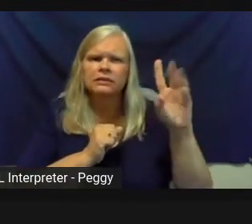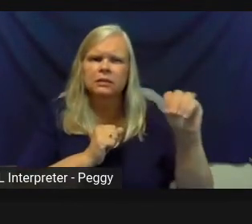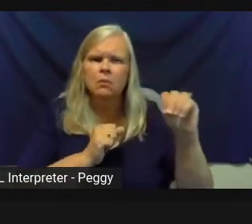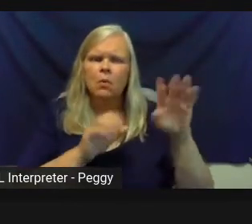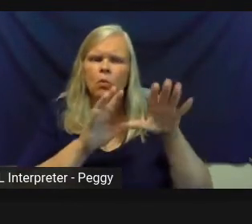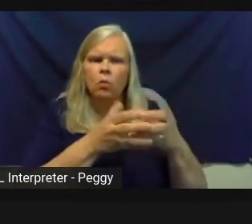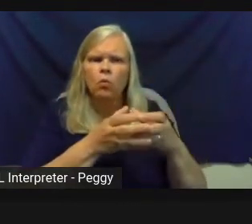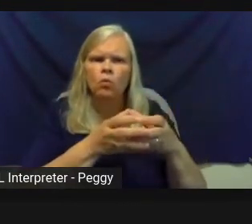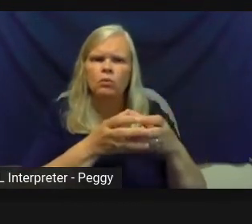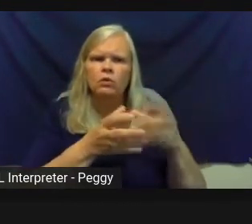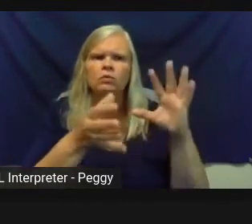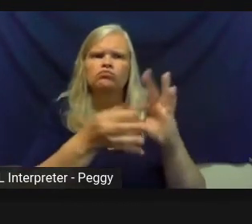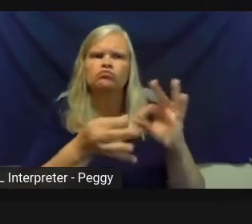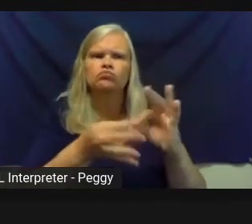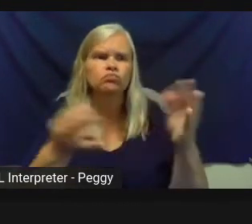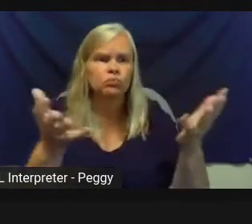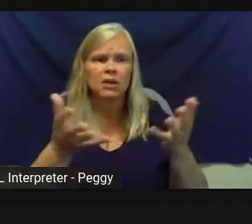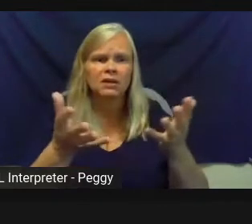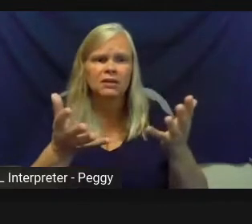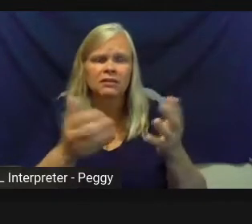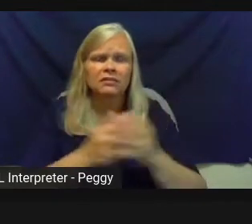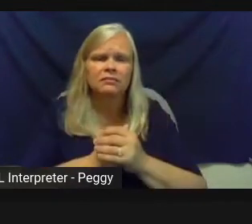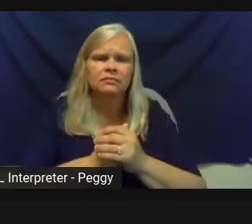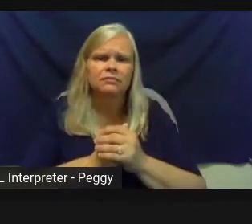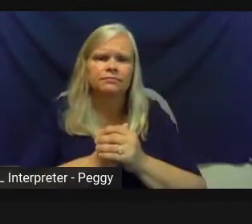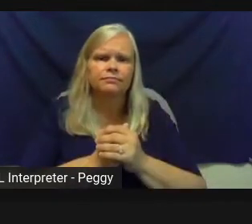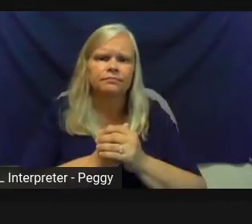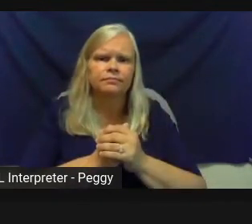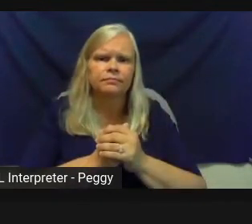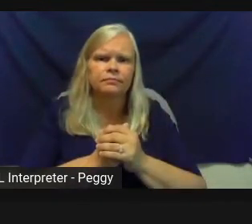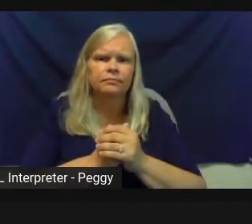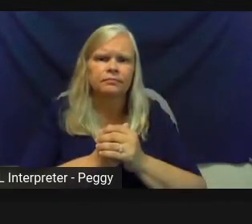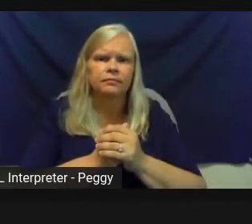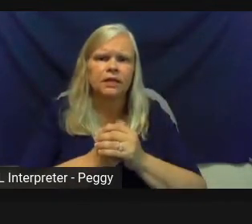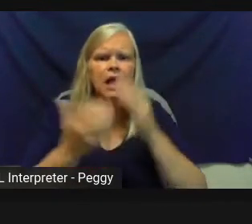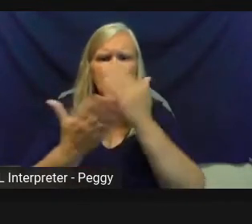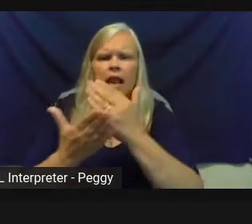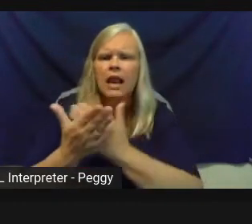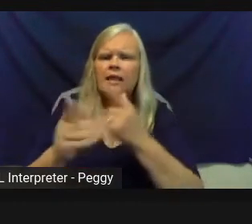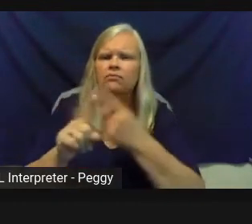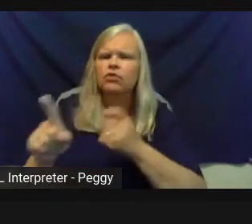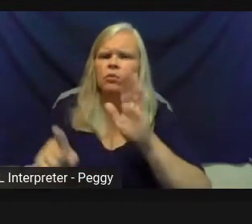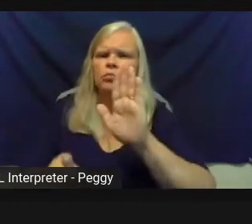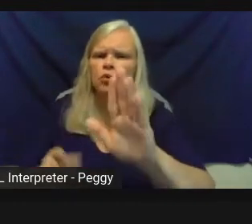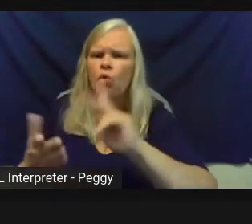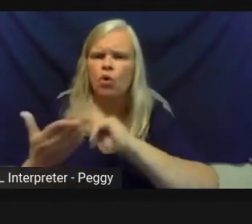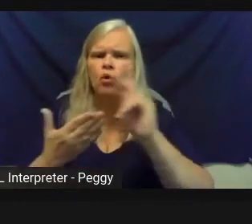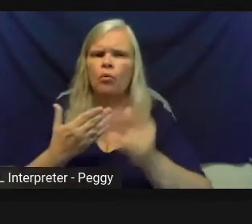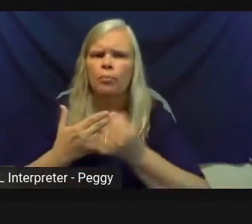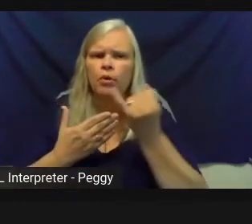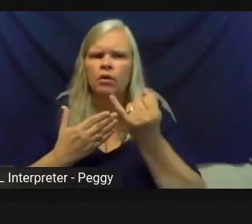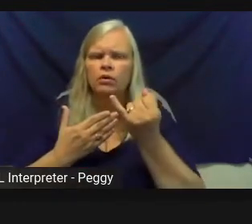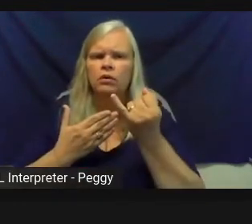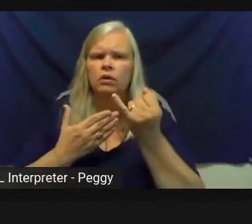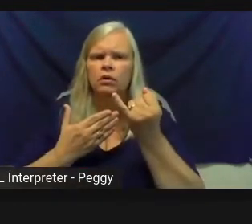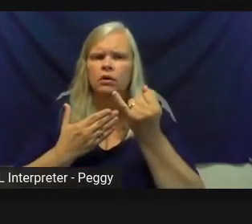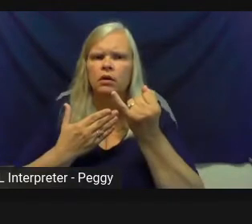because it really talks about lessons from your project that maybe could be generalized to apply to a smaller